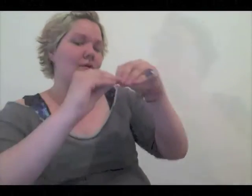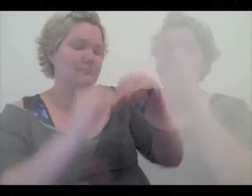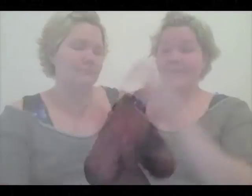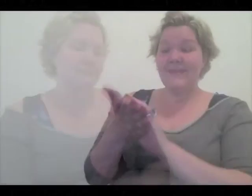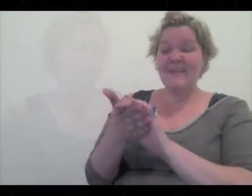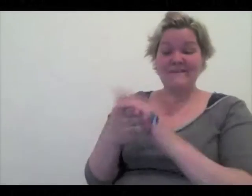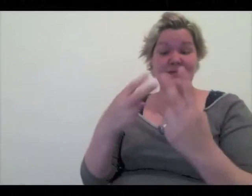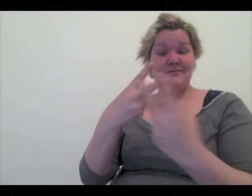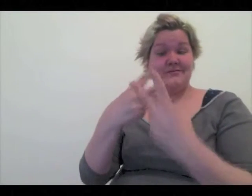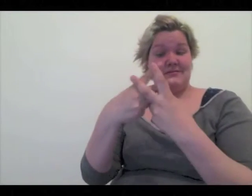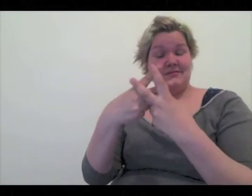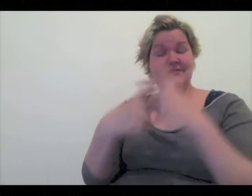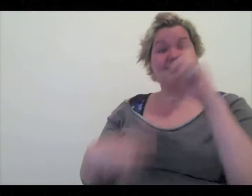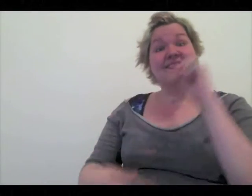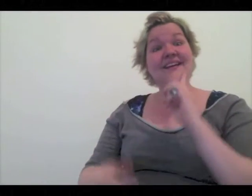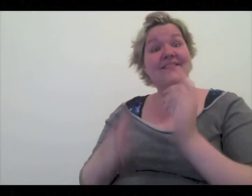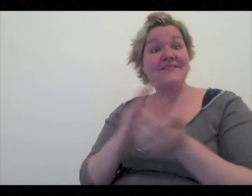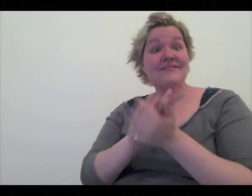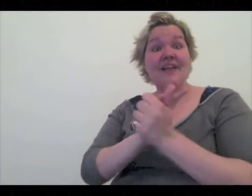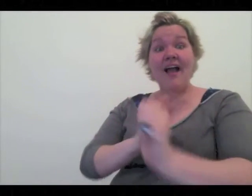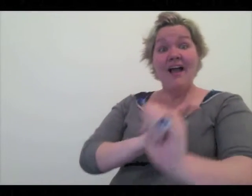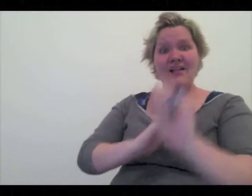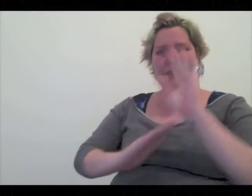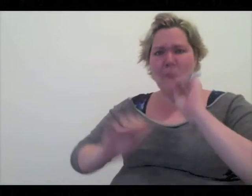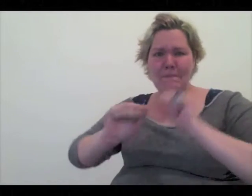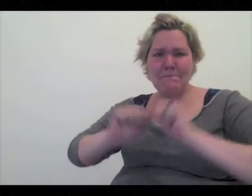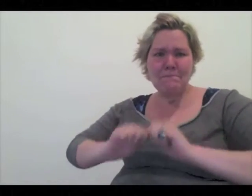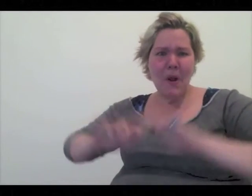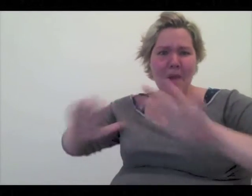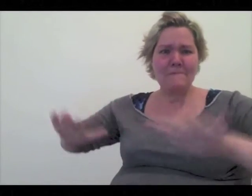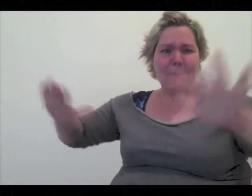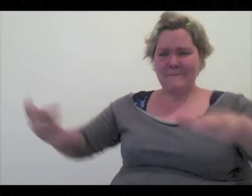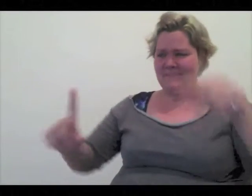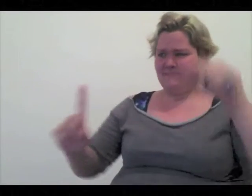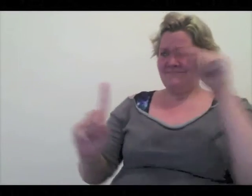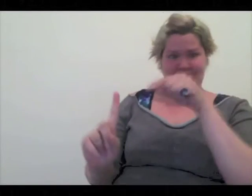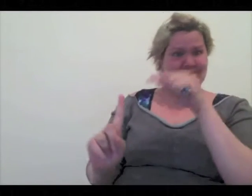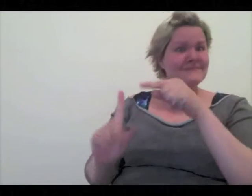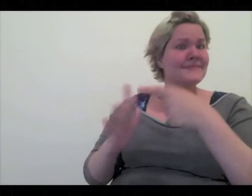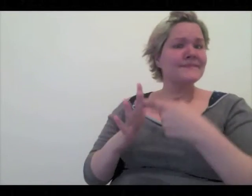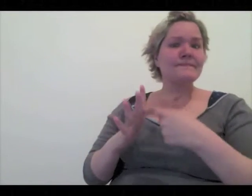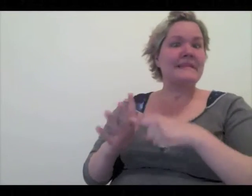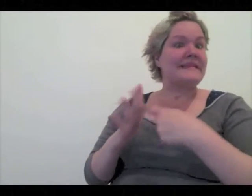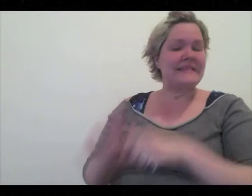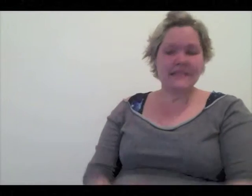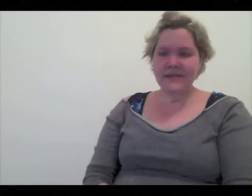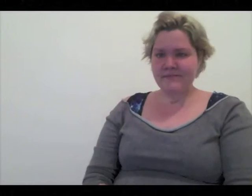I believe that the #DeafTalent movement is just the beginning.